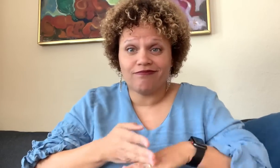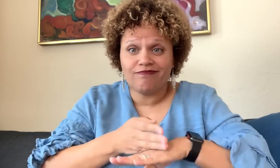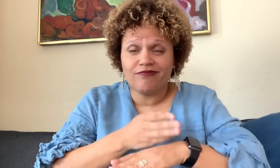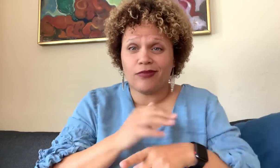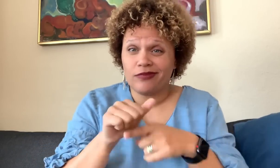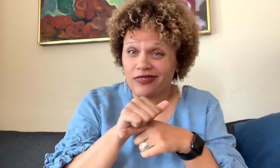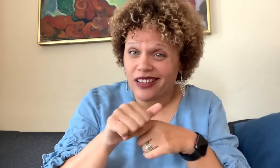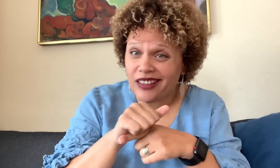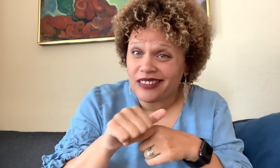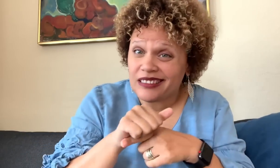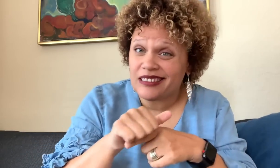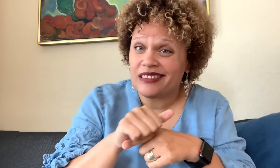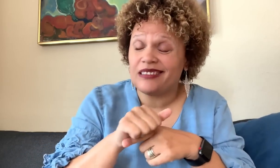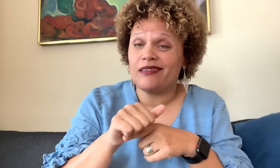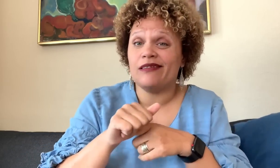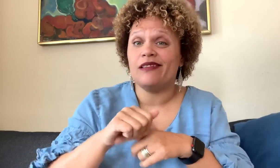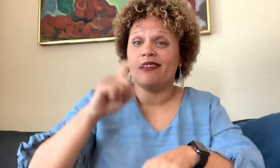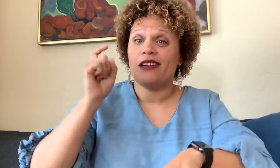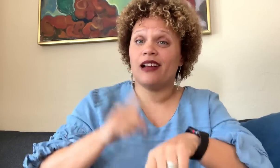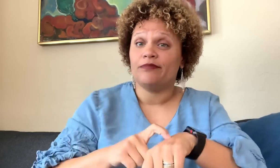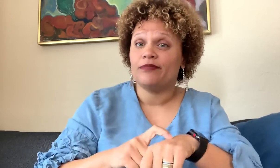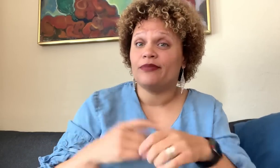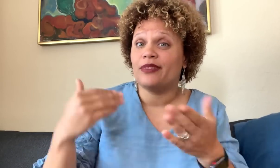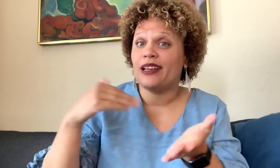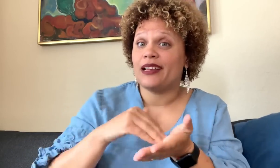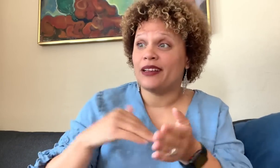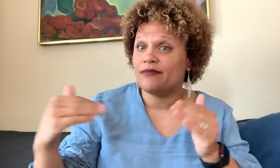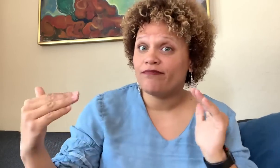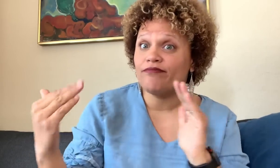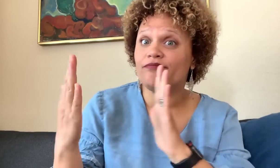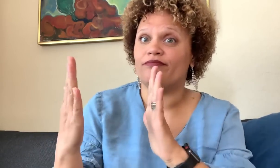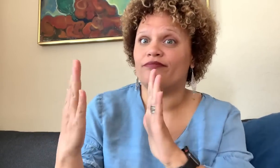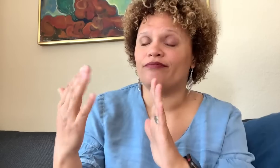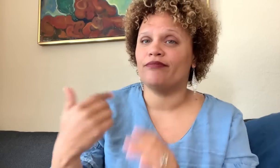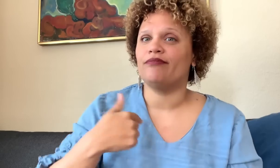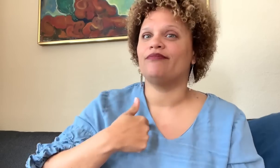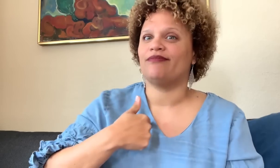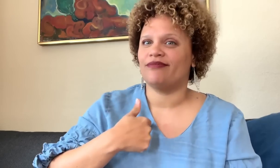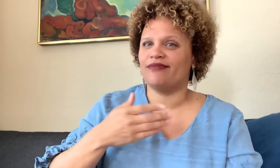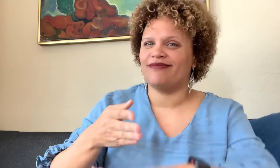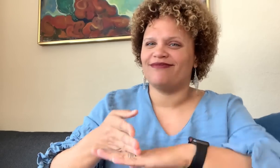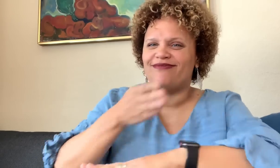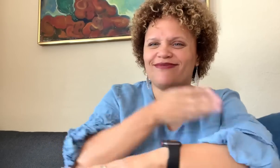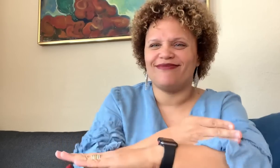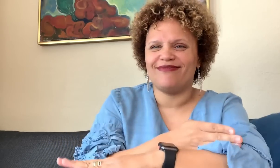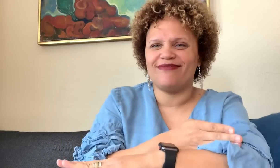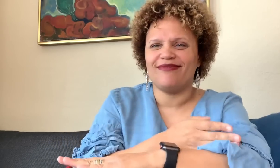others’ perspectives. Continue to reflect, self-assess, adjust, and improve.